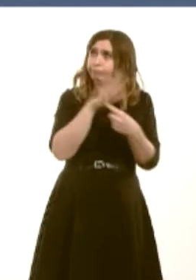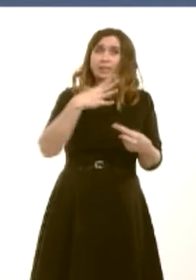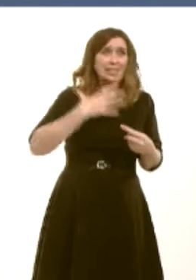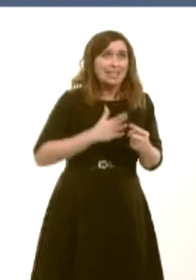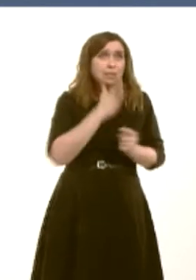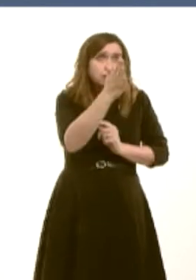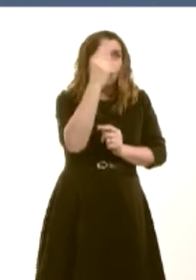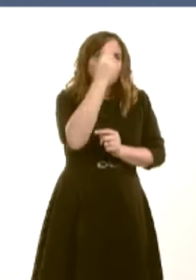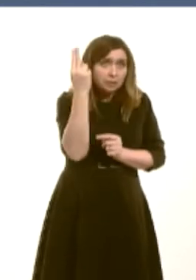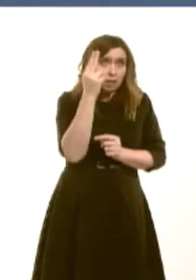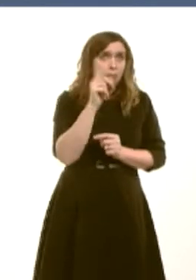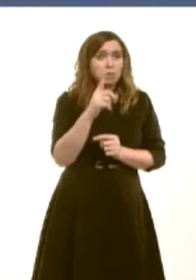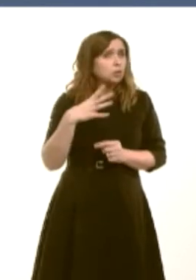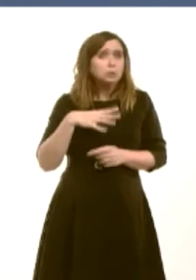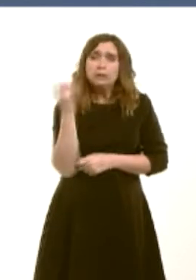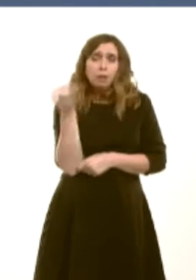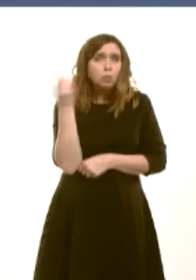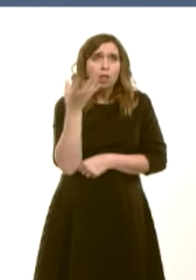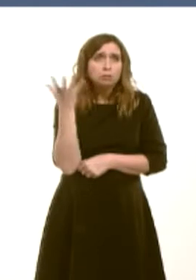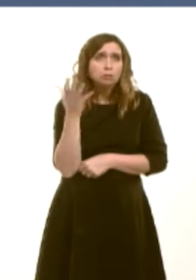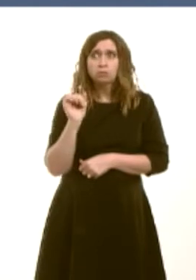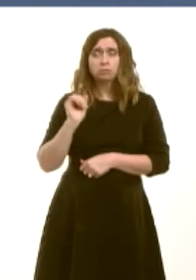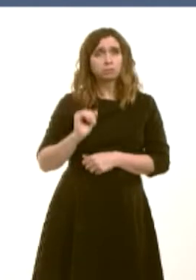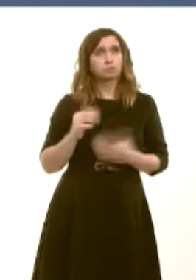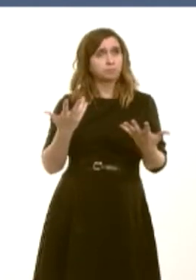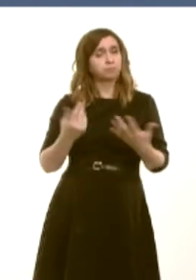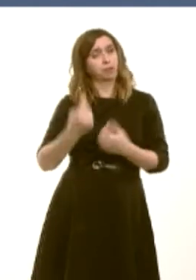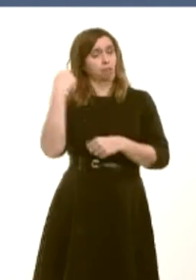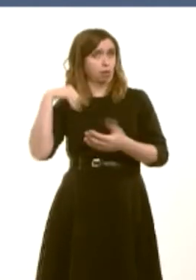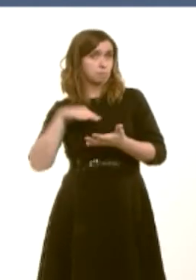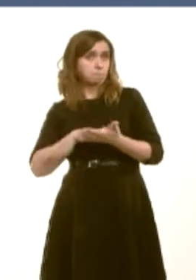an ambulance to do so. In the latest update, last month, it appeared that little or no